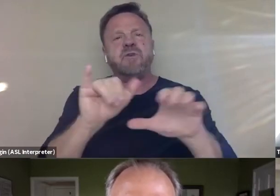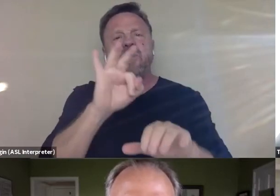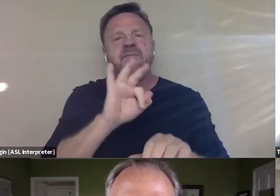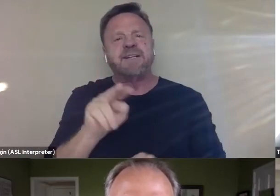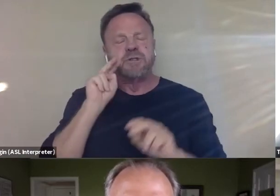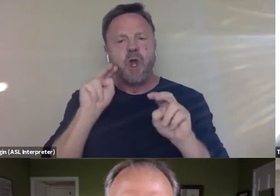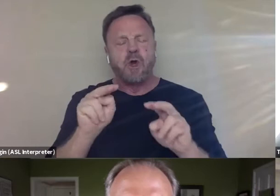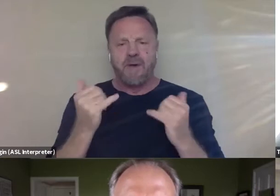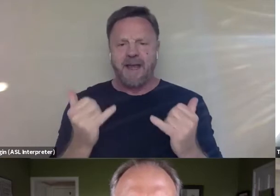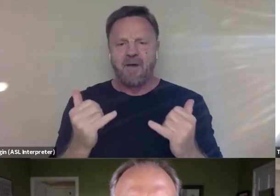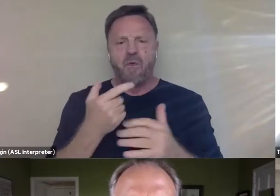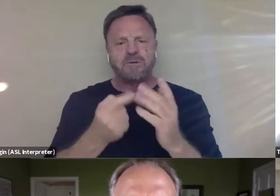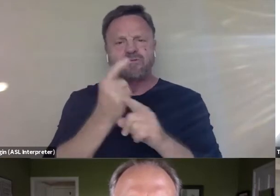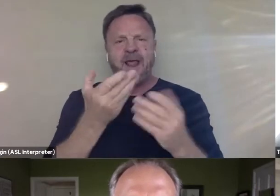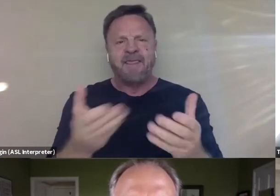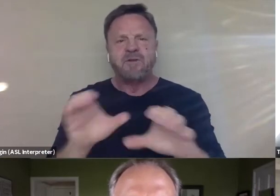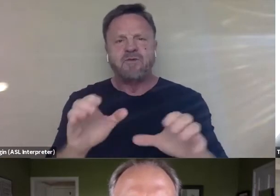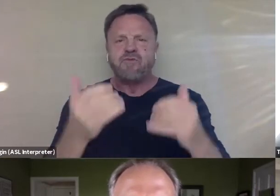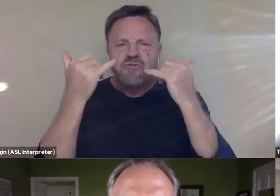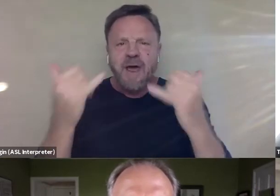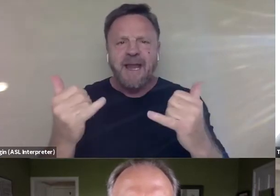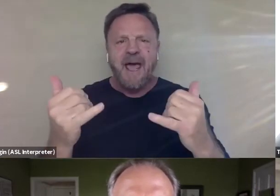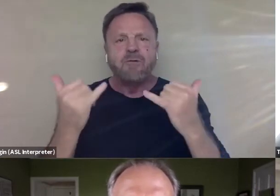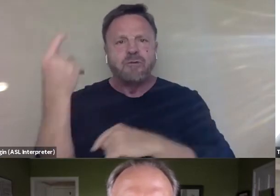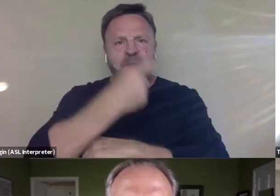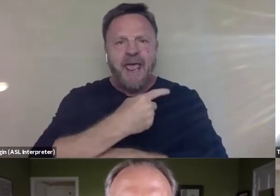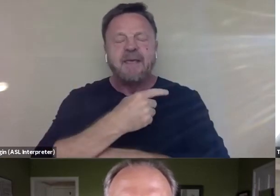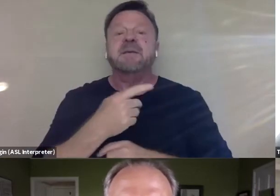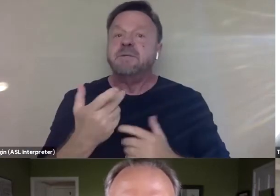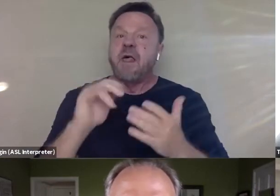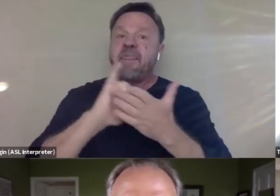Like, what's the right thing to do right now today? And so that's kind of how I made every single decision.